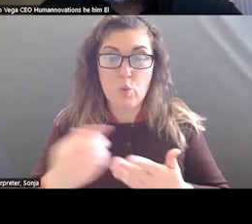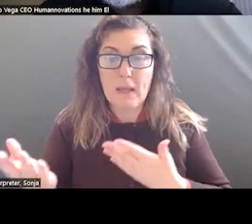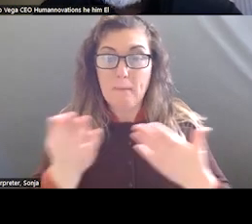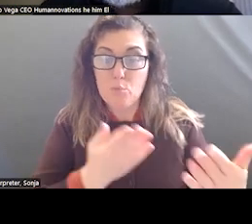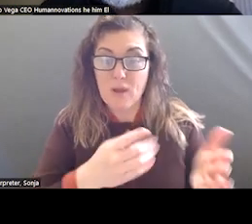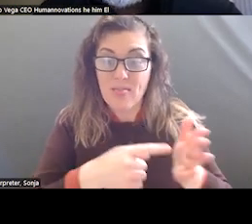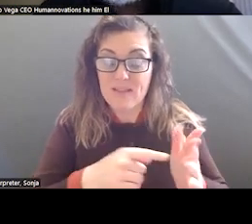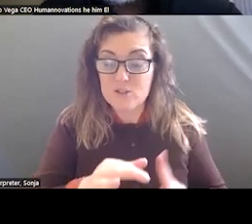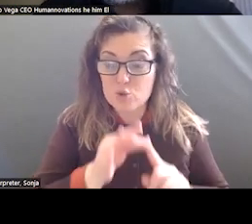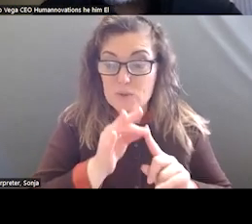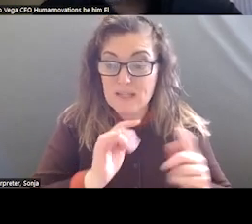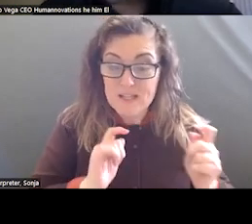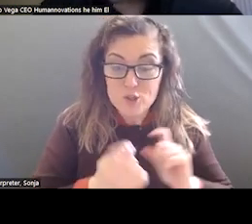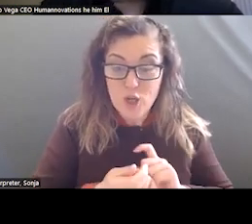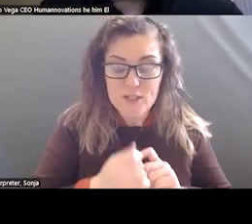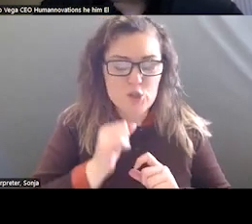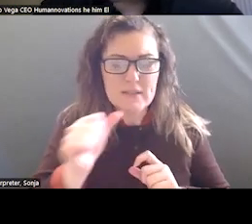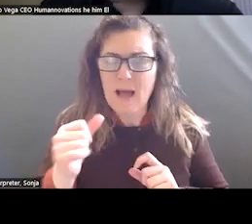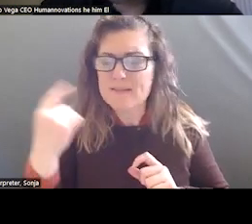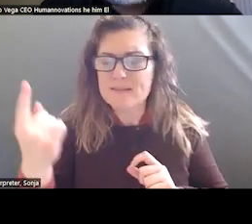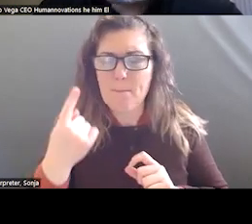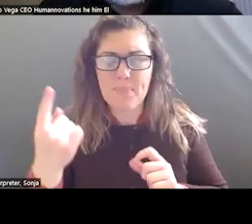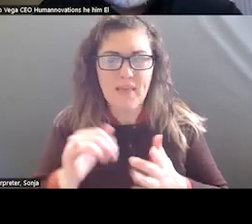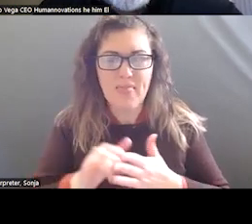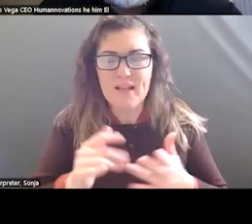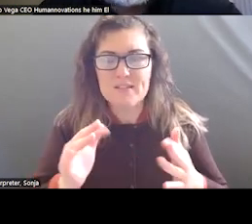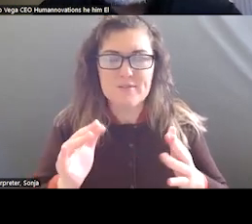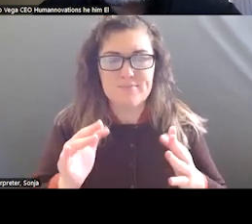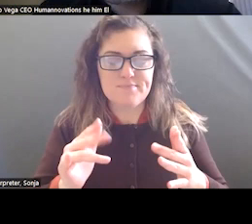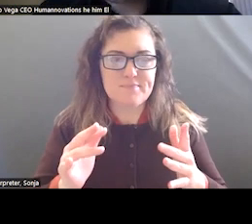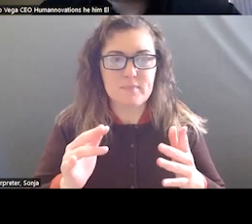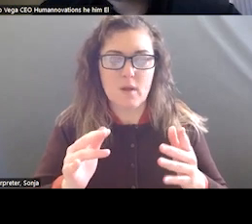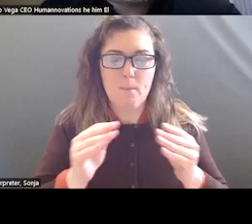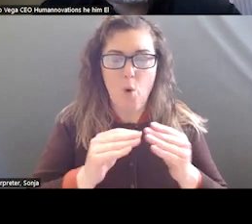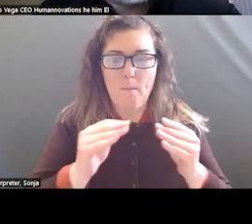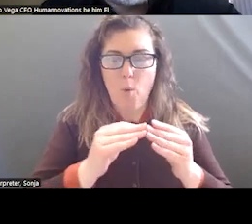NOT THAT IT DOES MORE FOR MORE PEOPLE, BUT MEETS PEOPLE WHERE